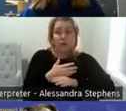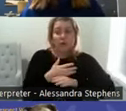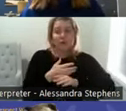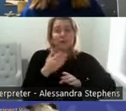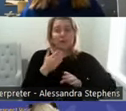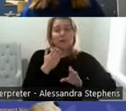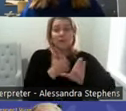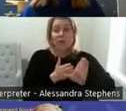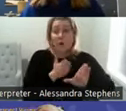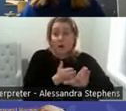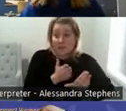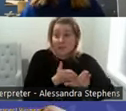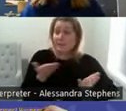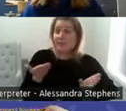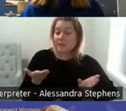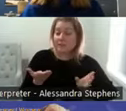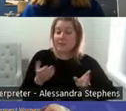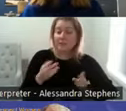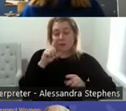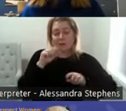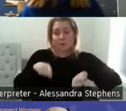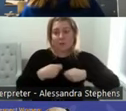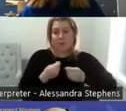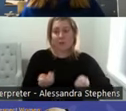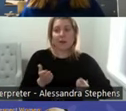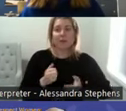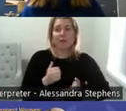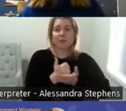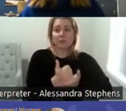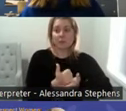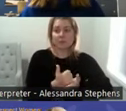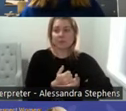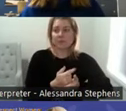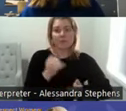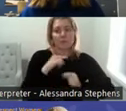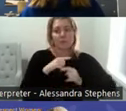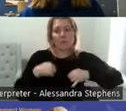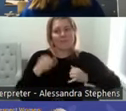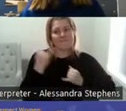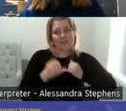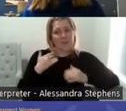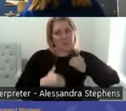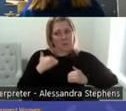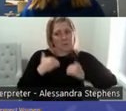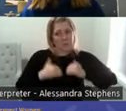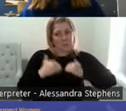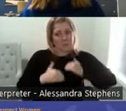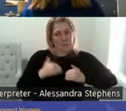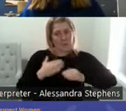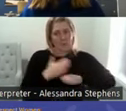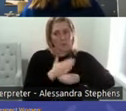that we can provide support. We are pretty excited to be and do a lot of work in rural Victoria.